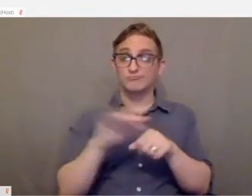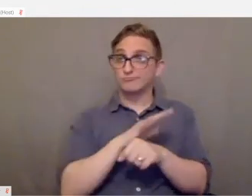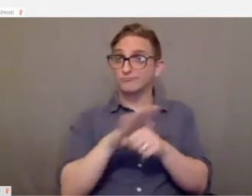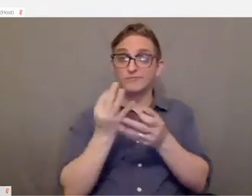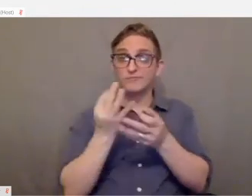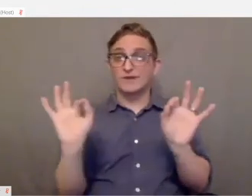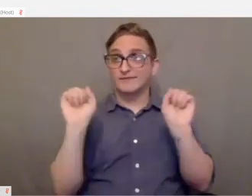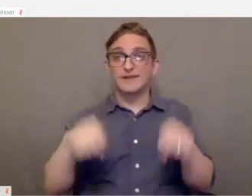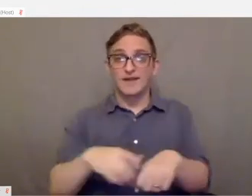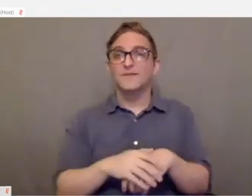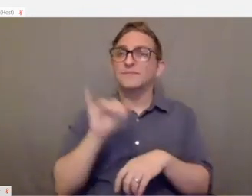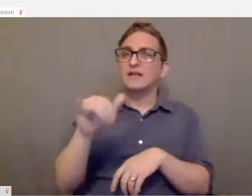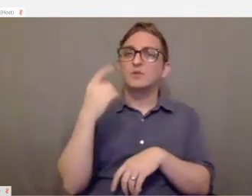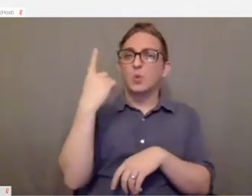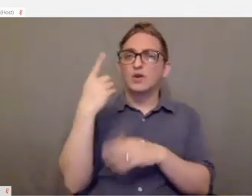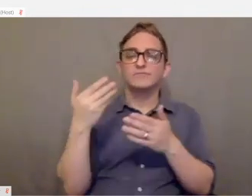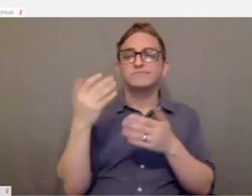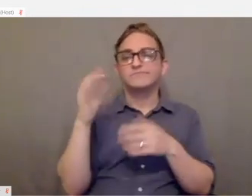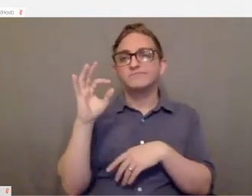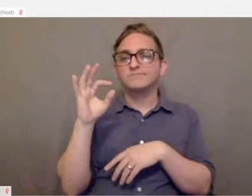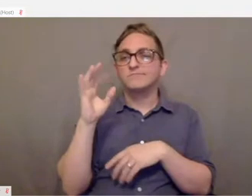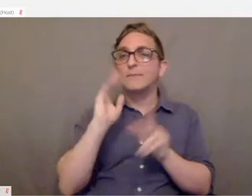That's one feature that a lot of people are not aware of.